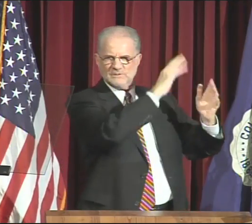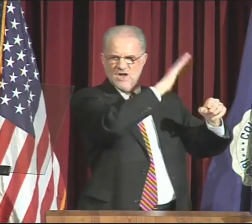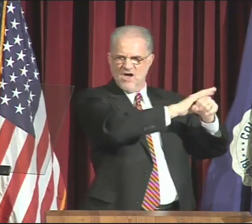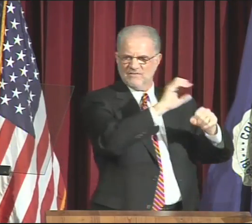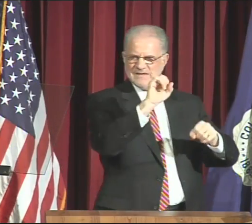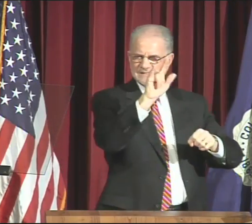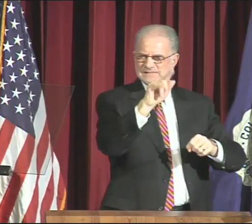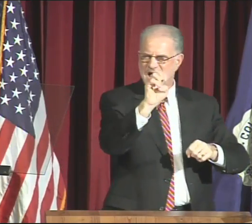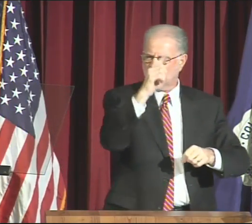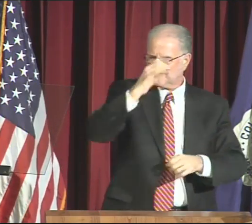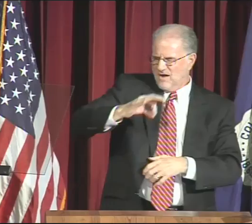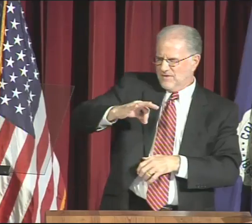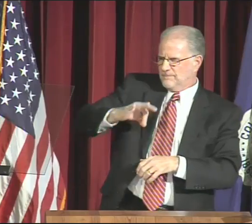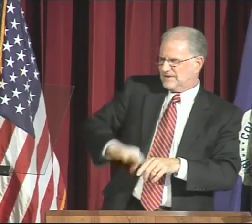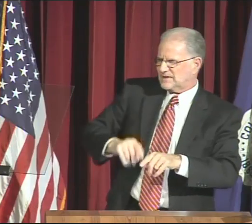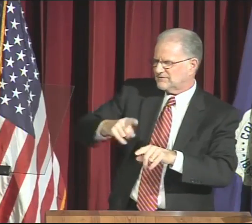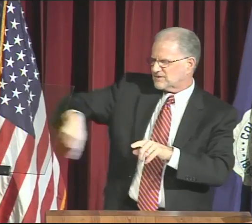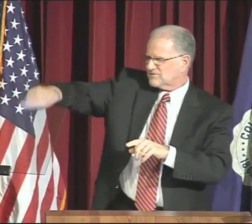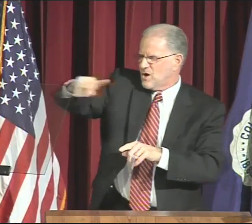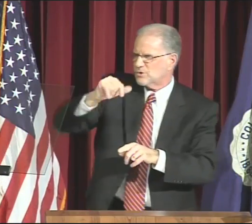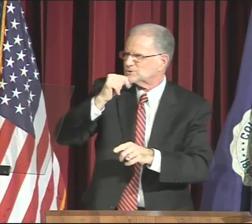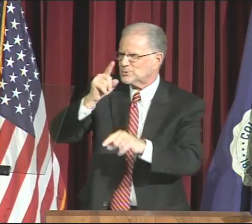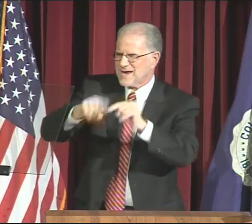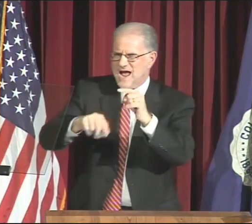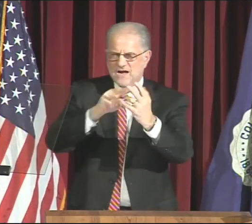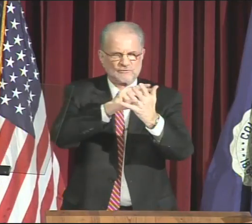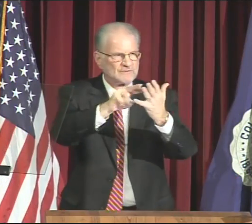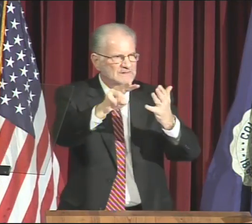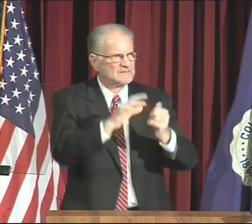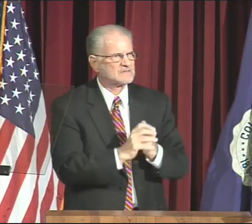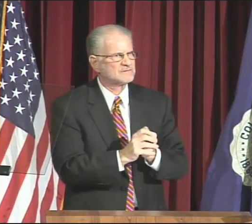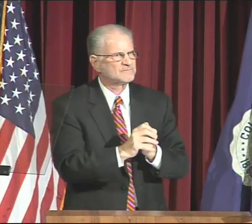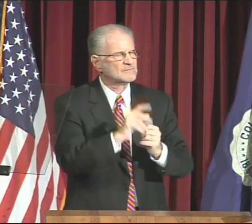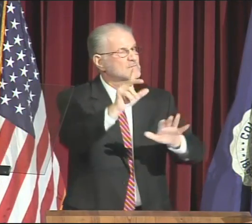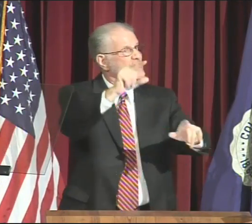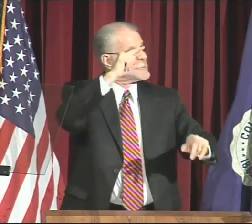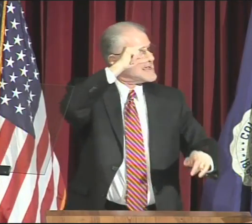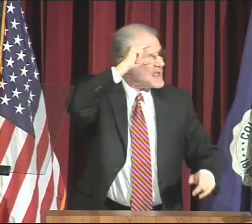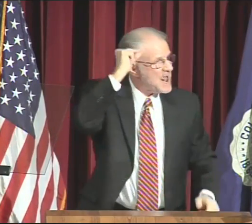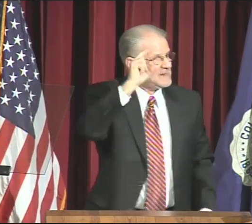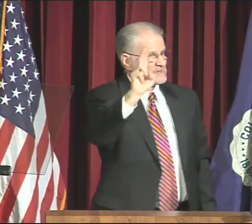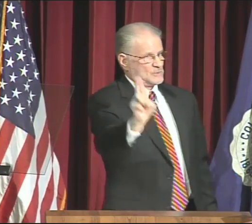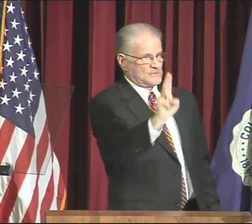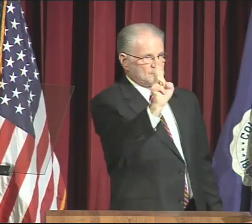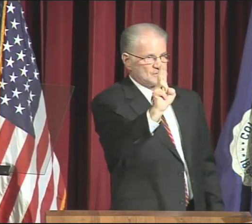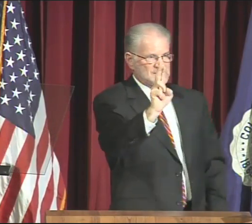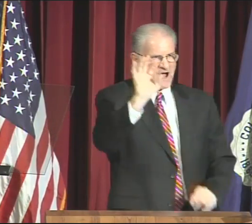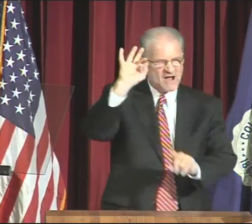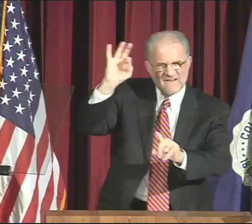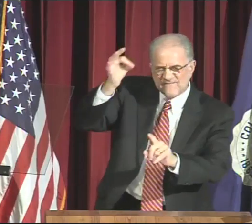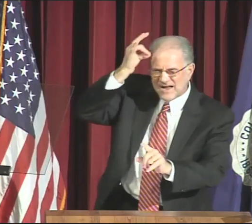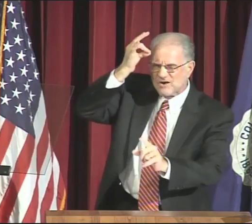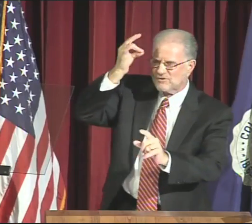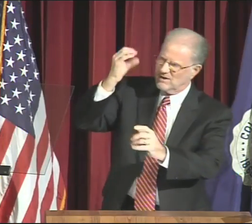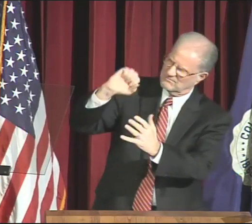Allow me to read the slide for the benefit of those who cannot read from the slide.